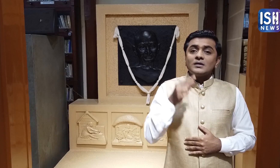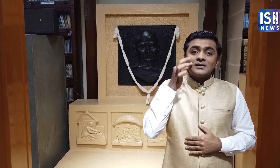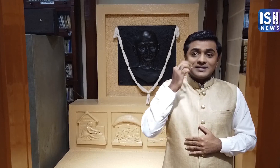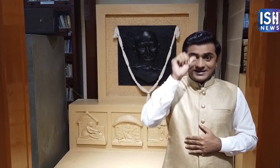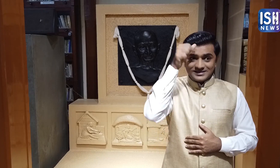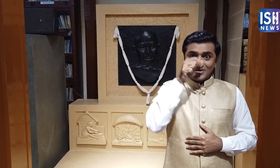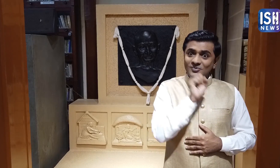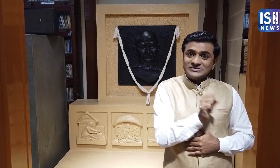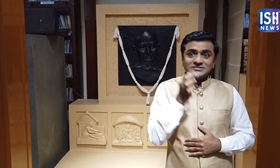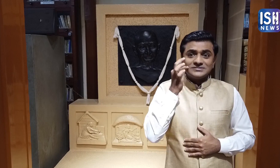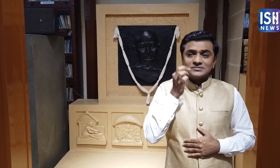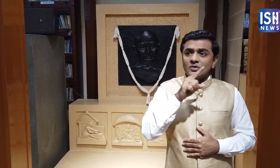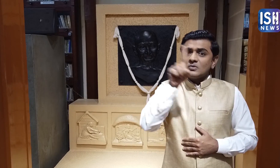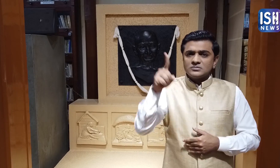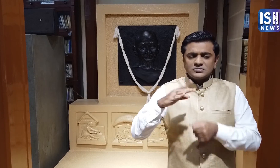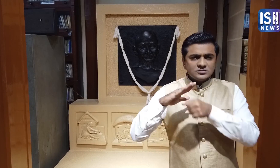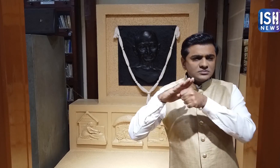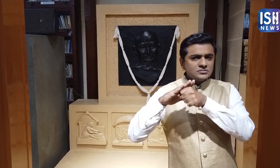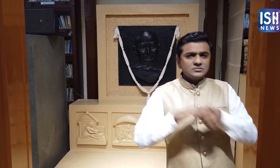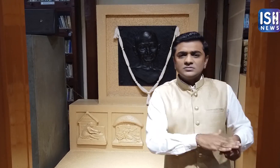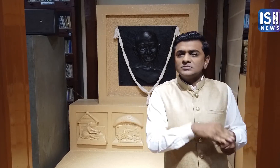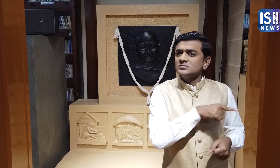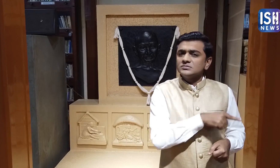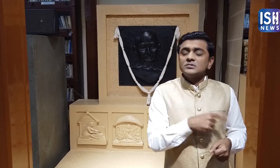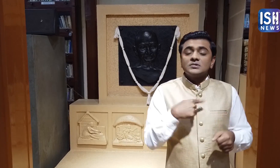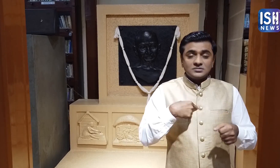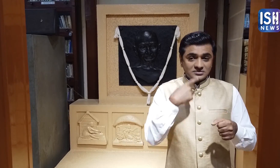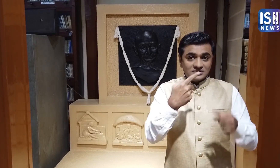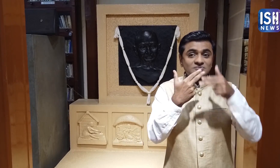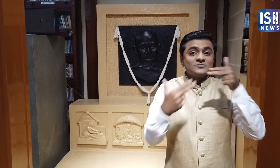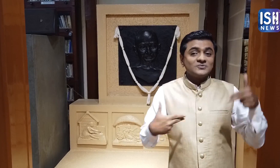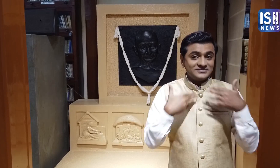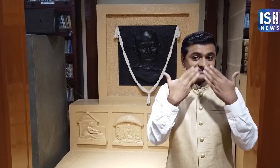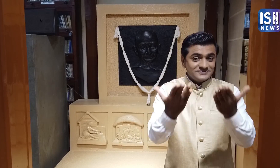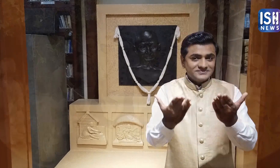Indians faced a lot of racial discrimination over there. Let me tell you about it.